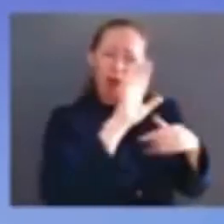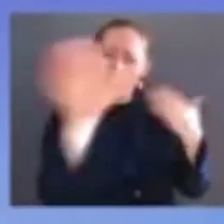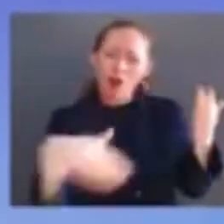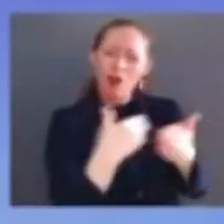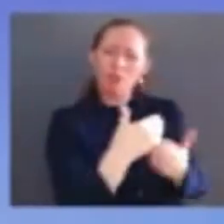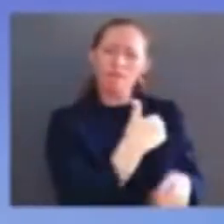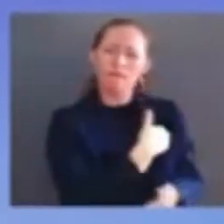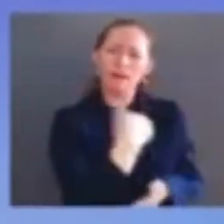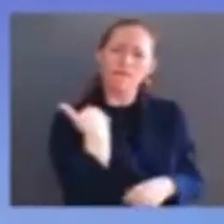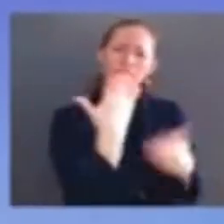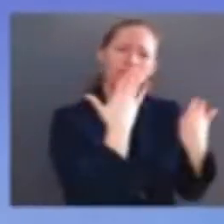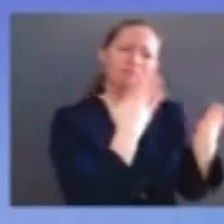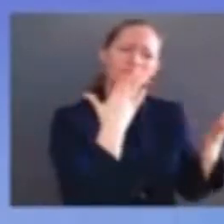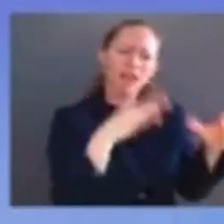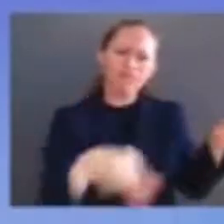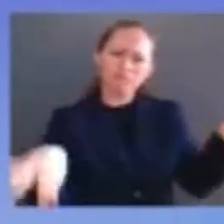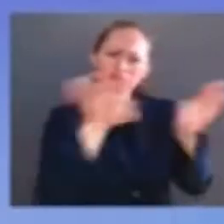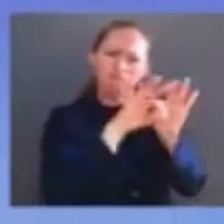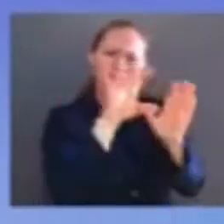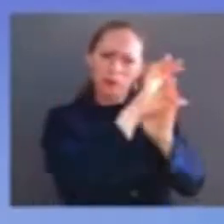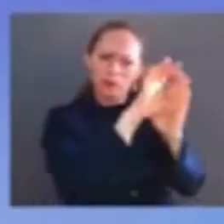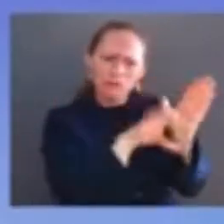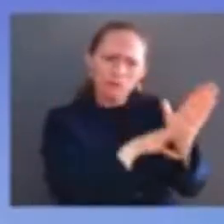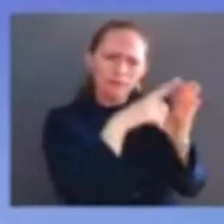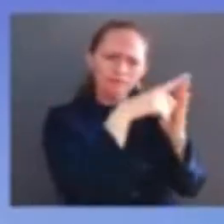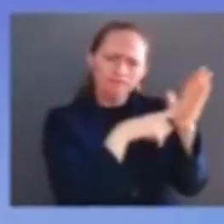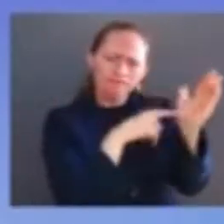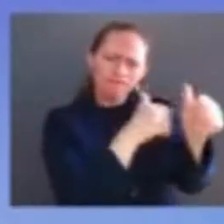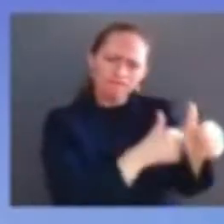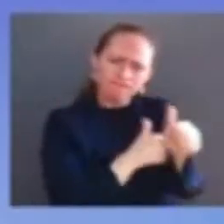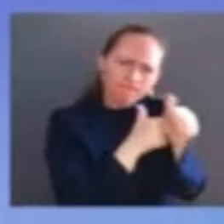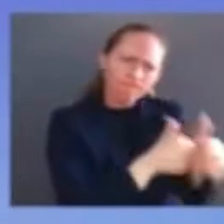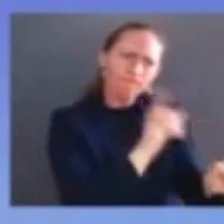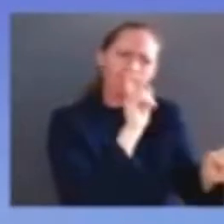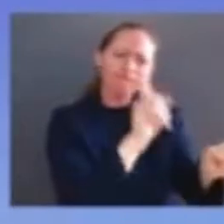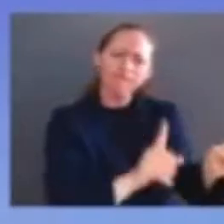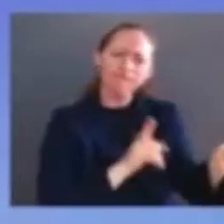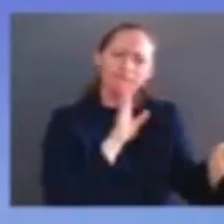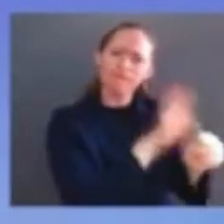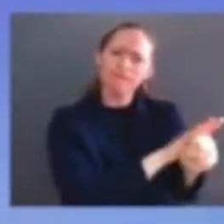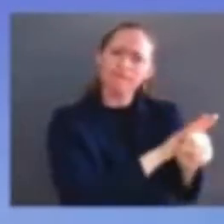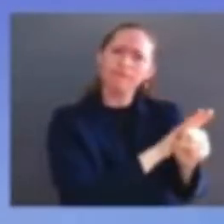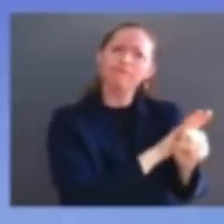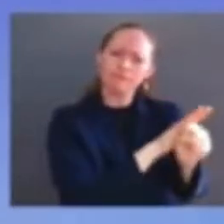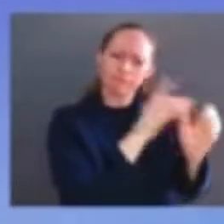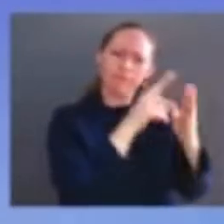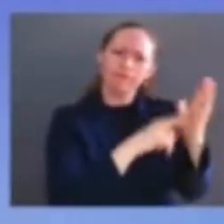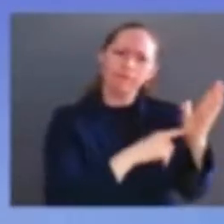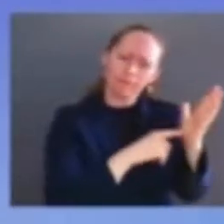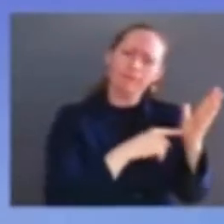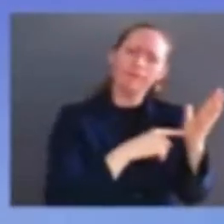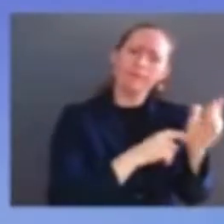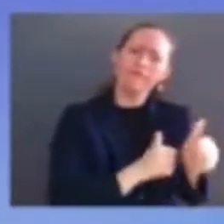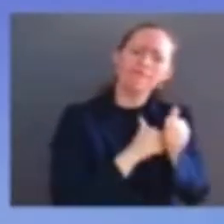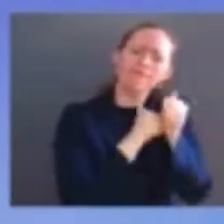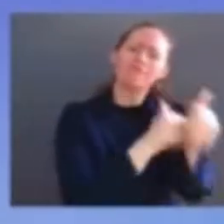under the leadership of majority leader schumer and i'm especially grateful for the work of the